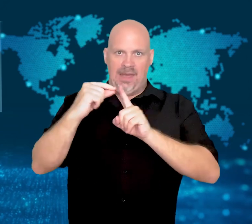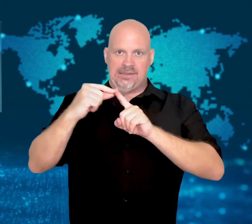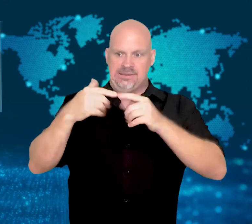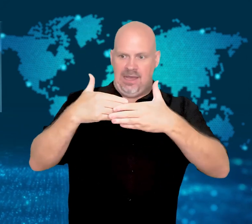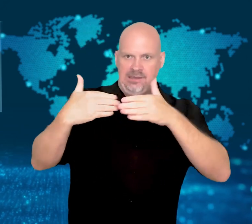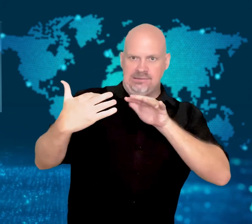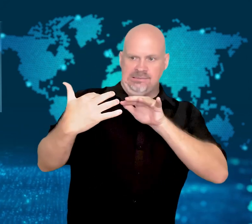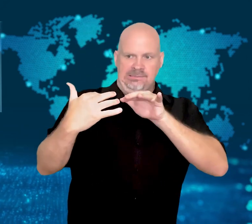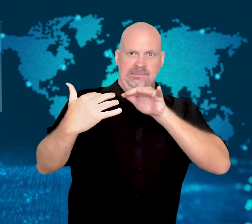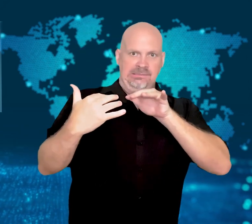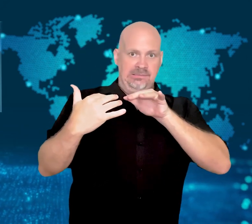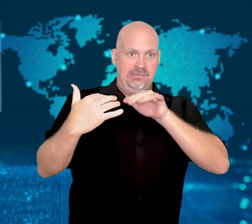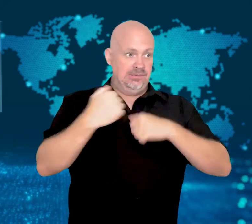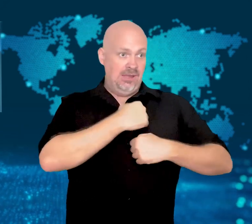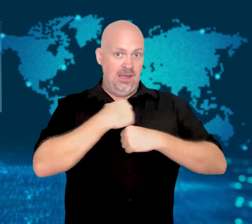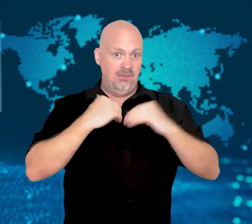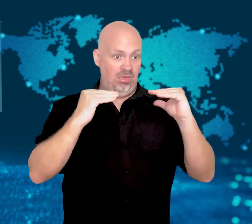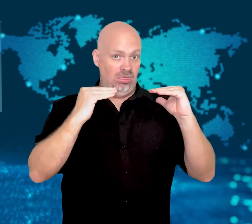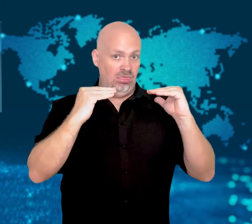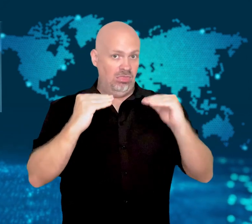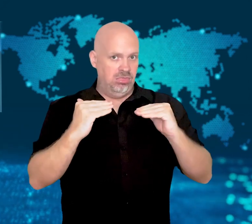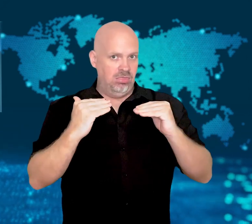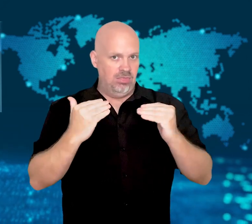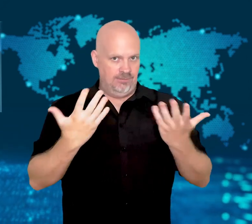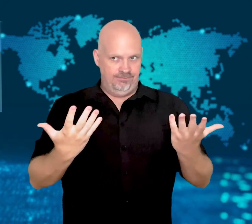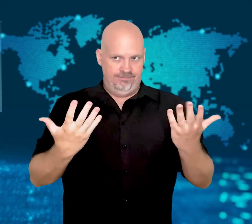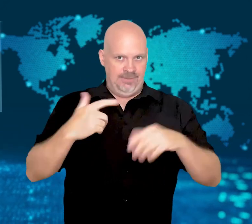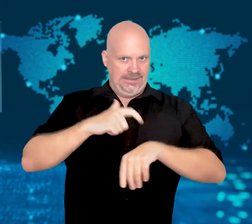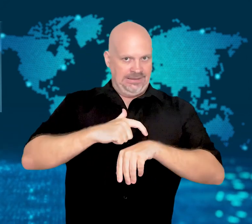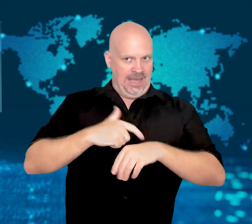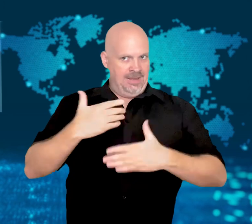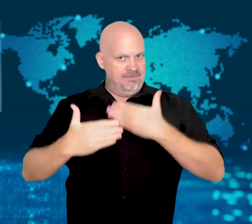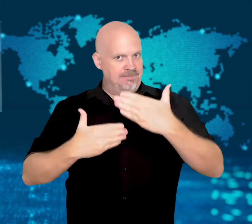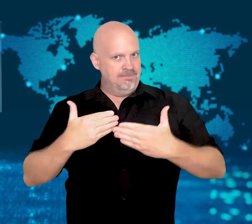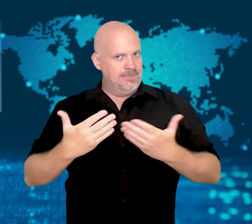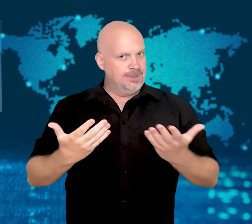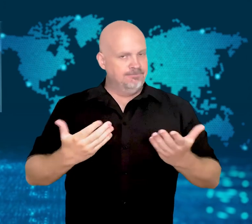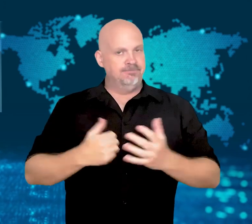facing tense border relations with its neighbors, China and Pakistan.